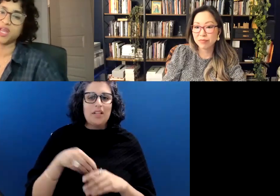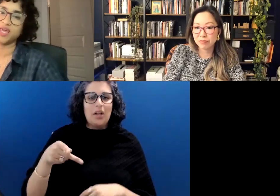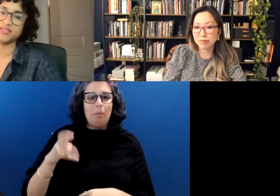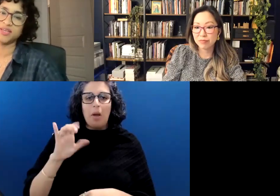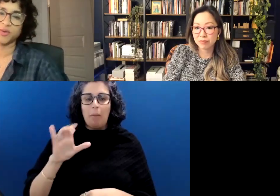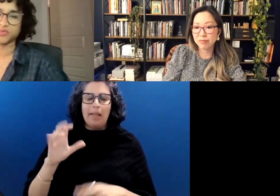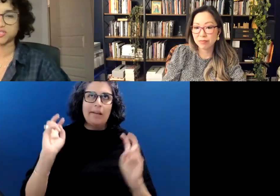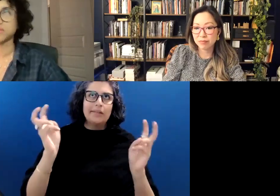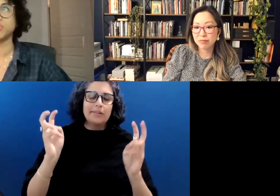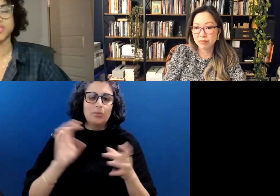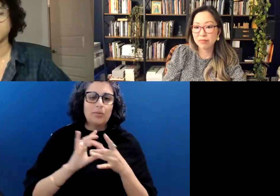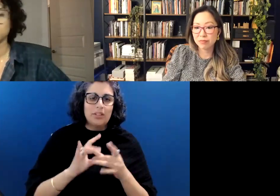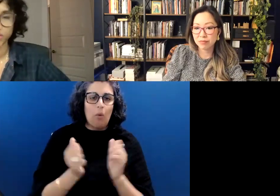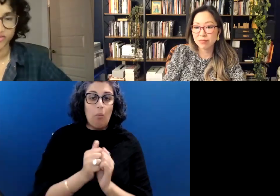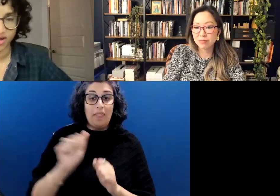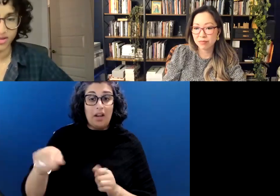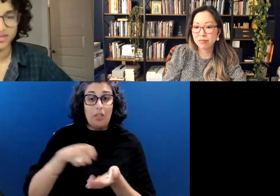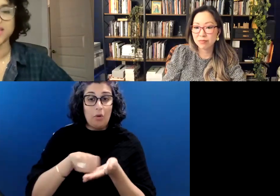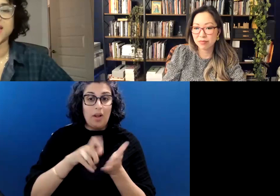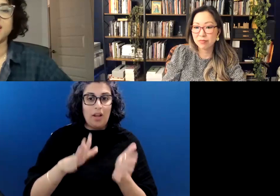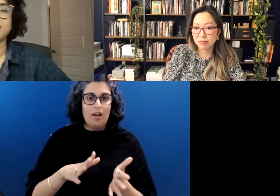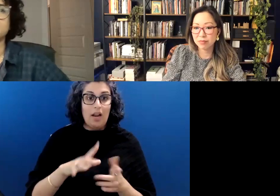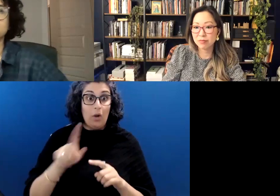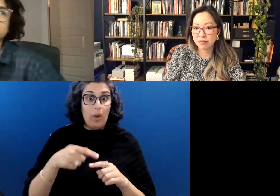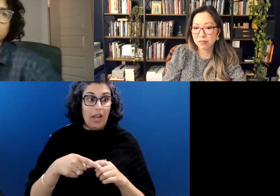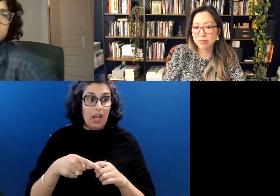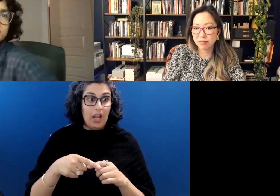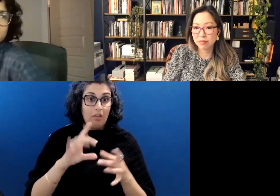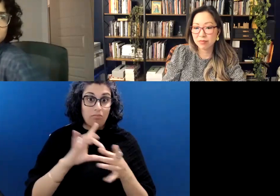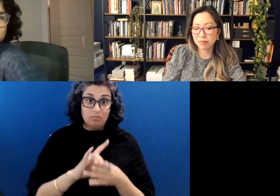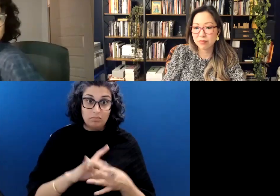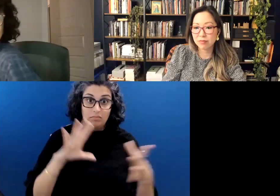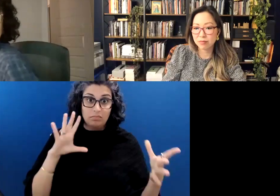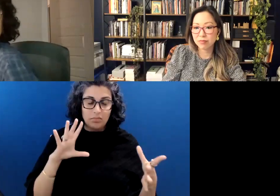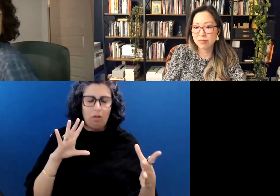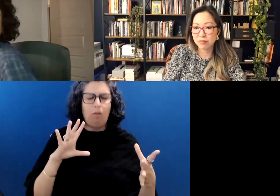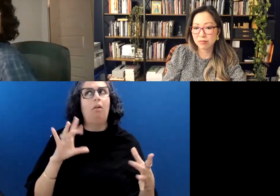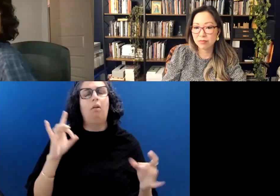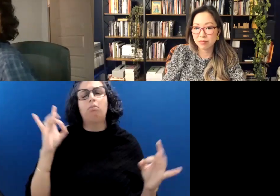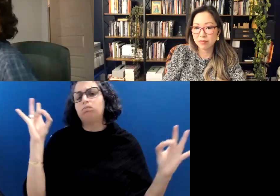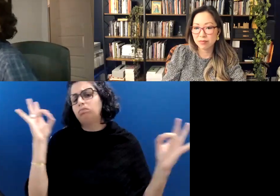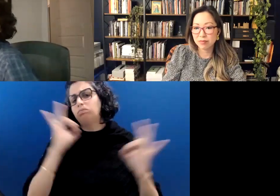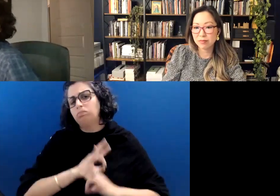and when it ended I was just completely mortified and kind of like, you know, it felt a little